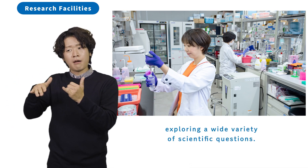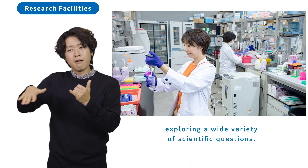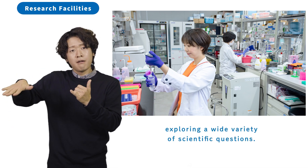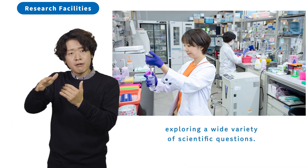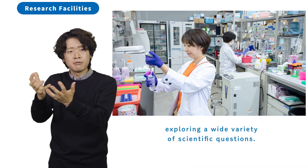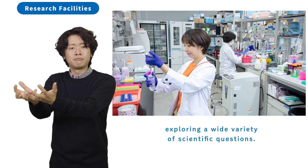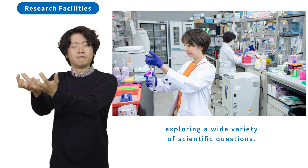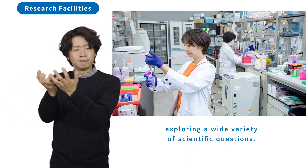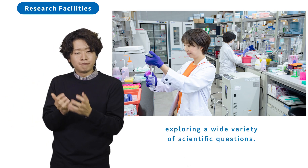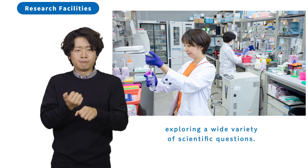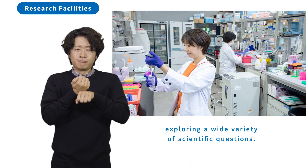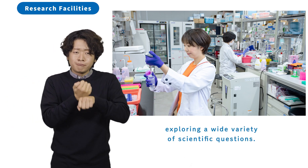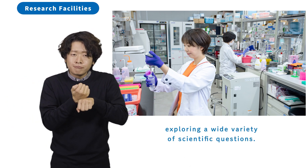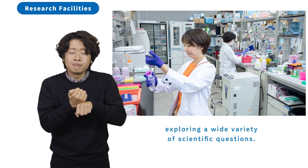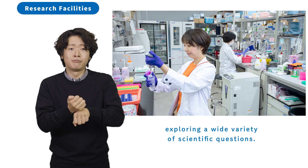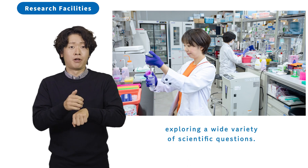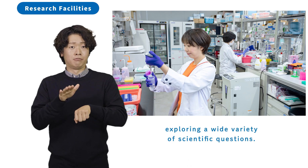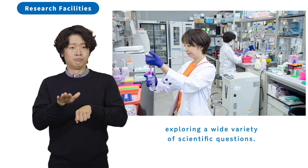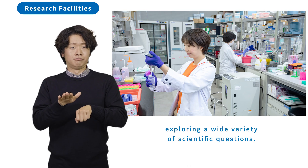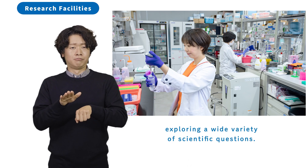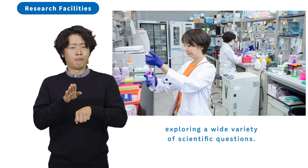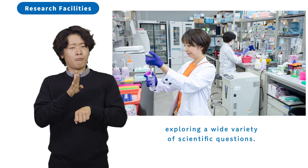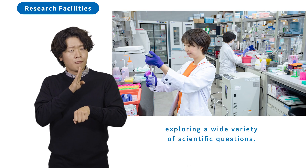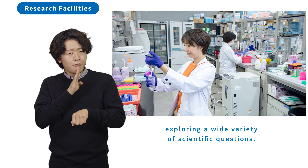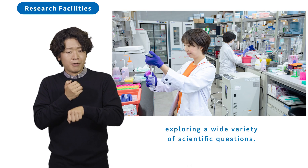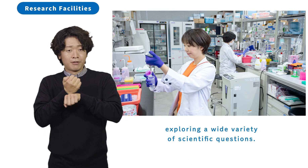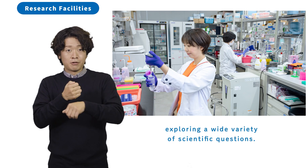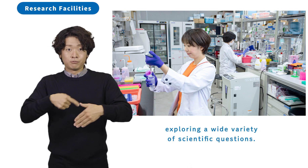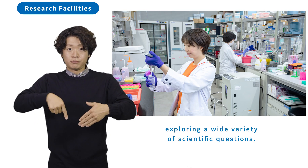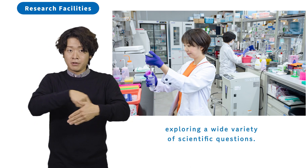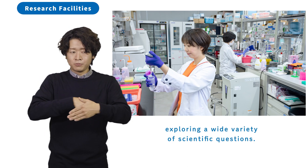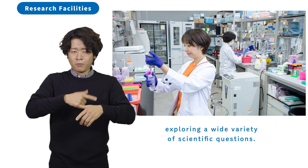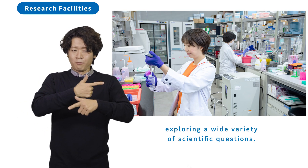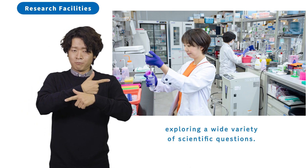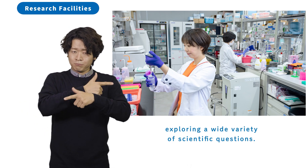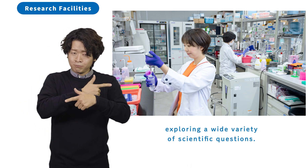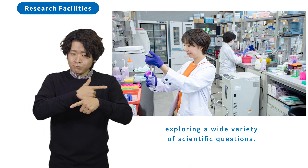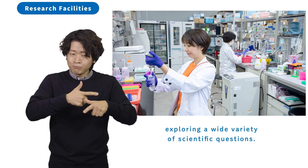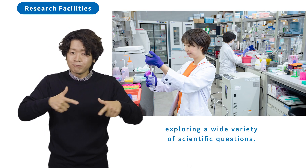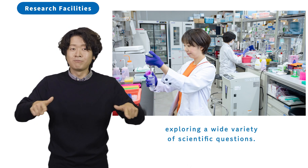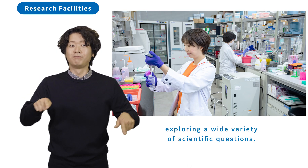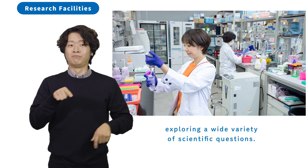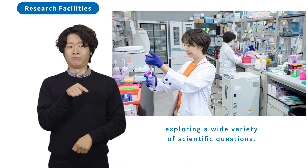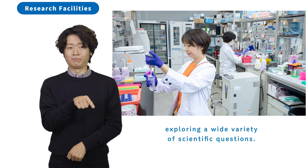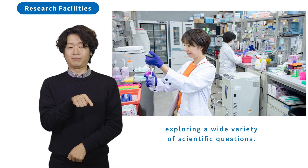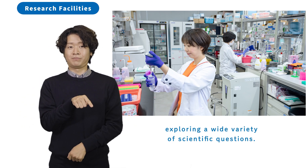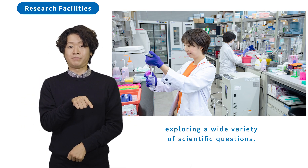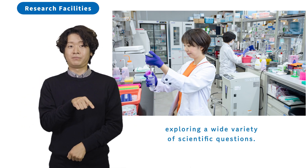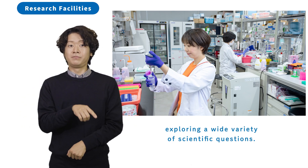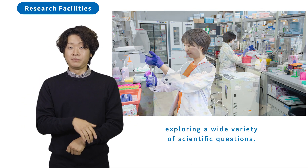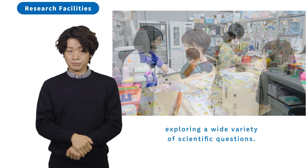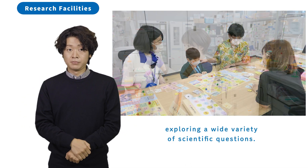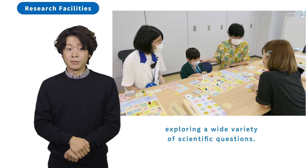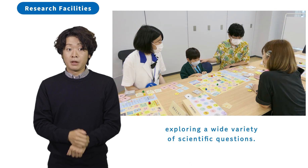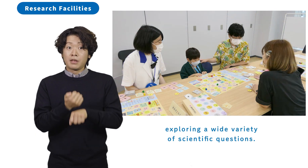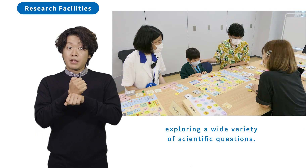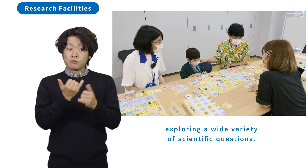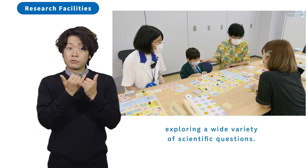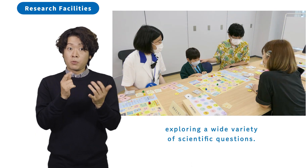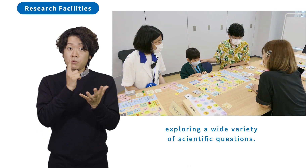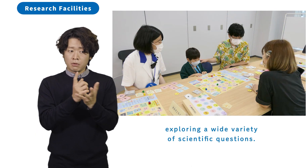exploring a wide variety of scientific questions.